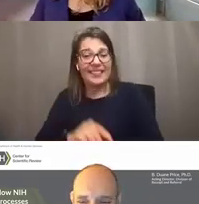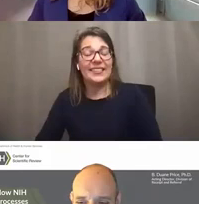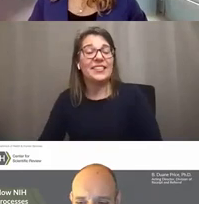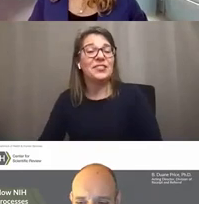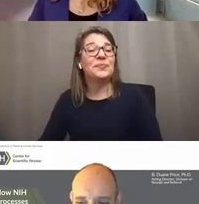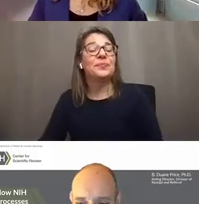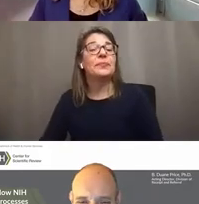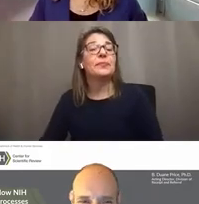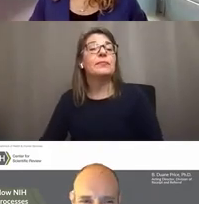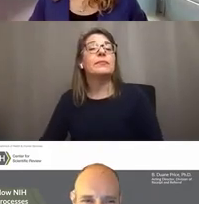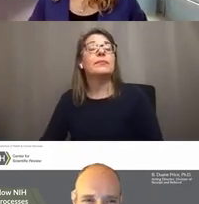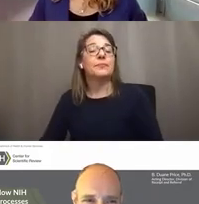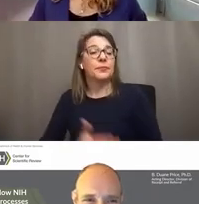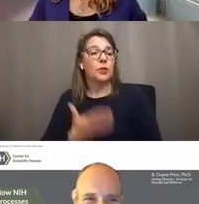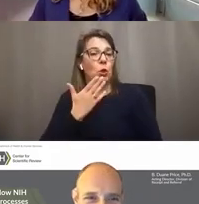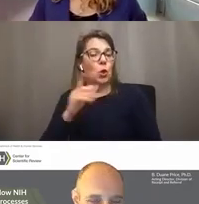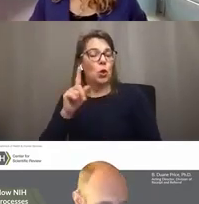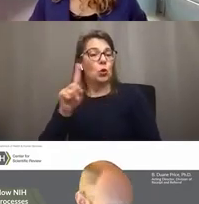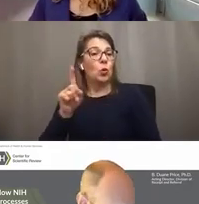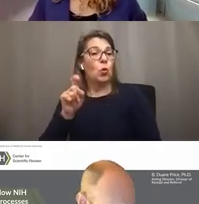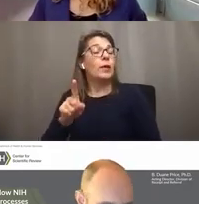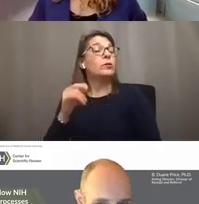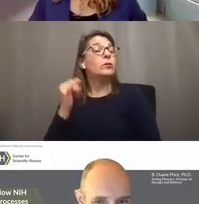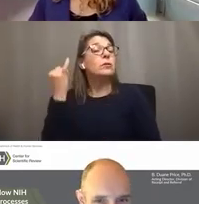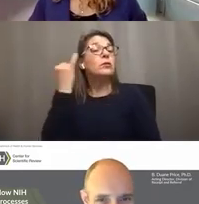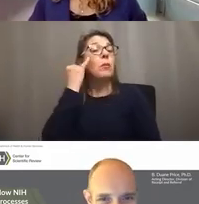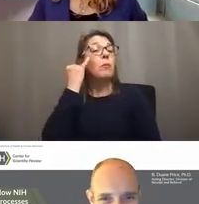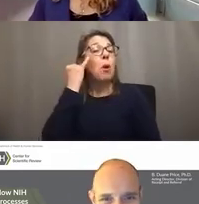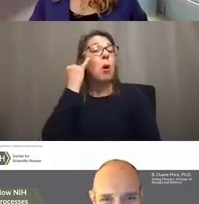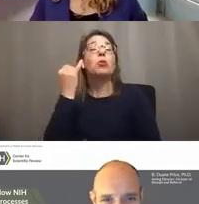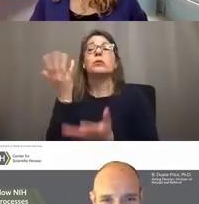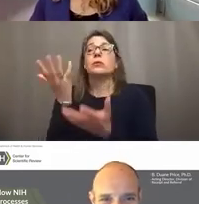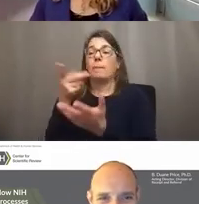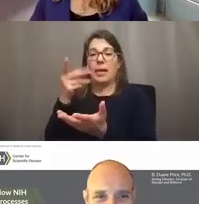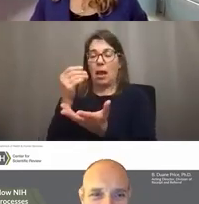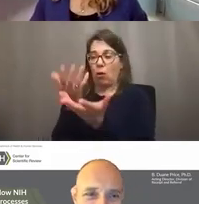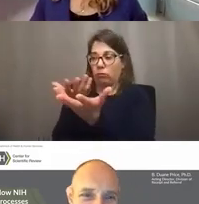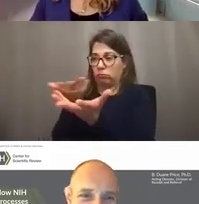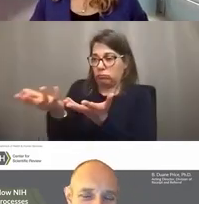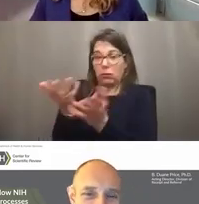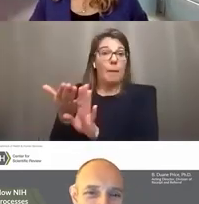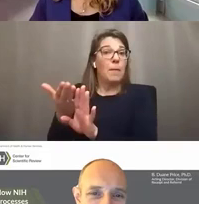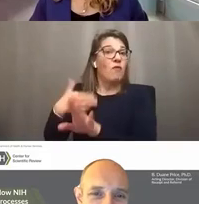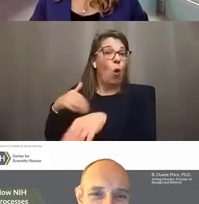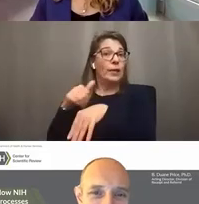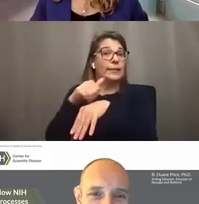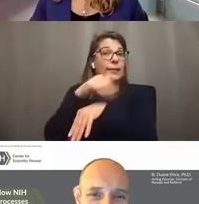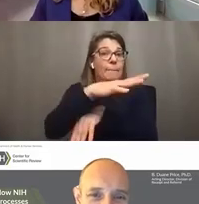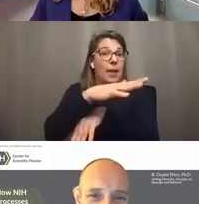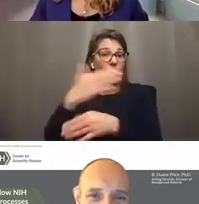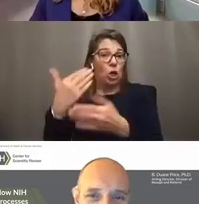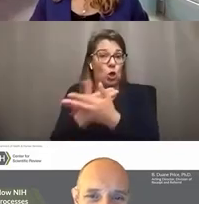So here's a good question. If you speak with a PO prior to submitting to a new application,